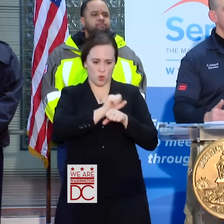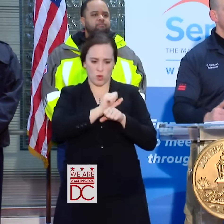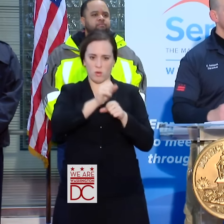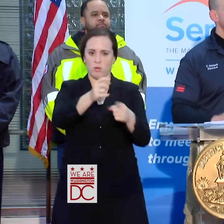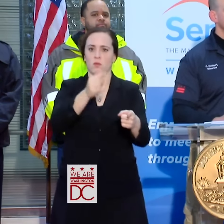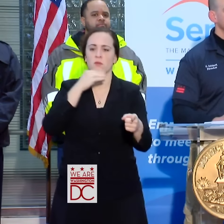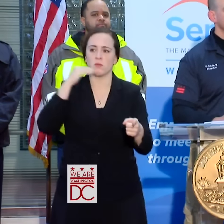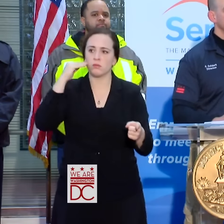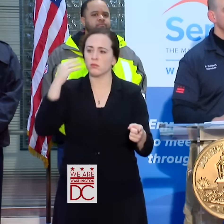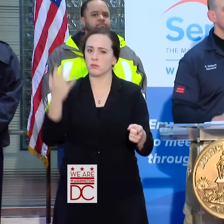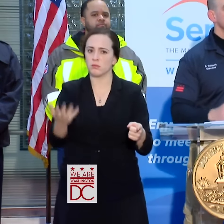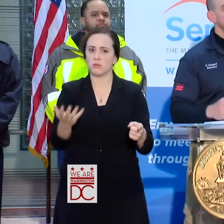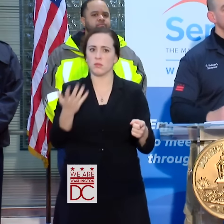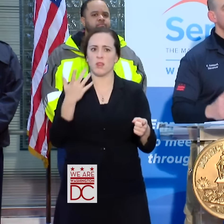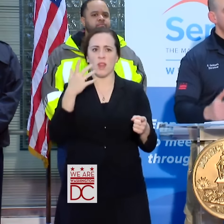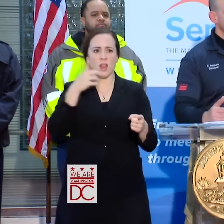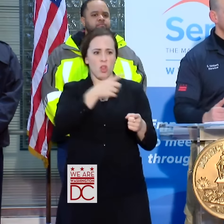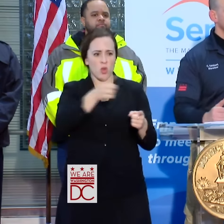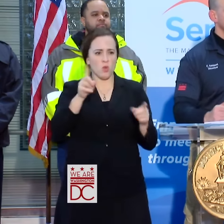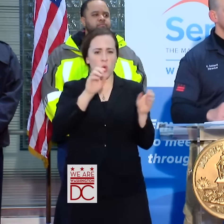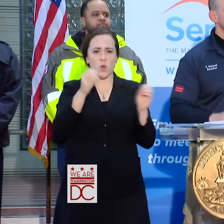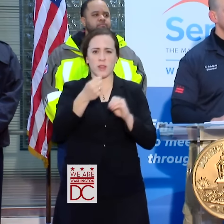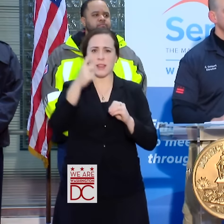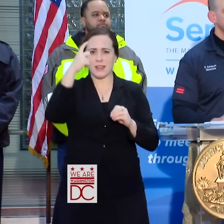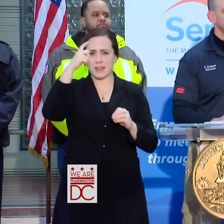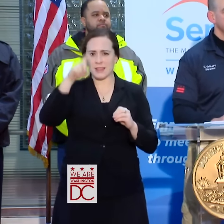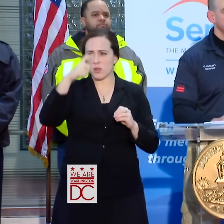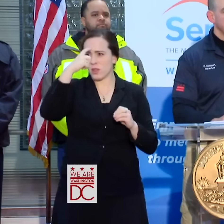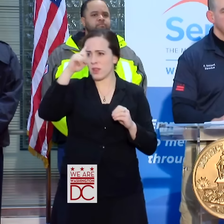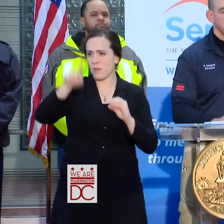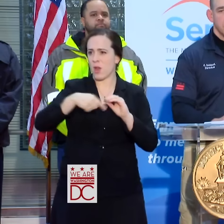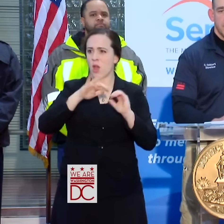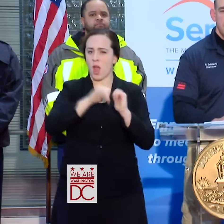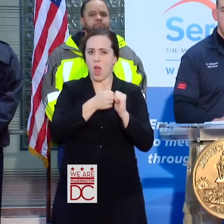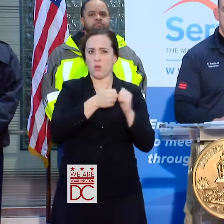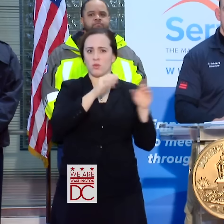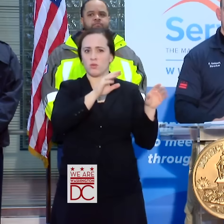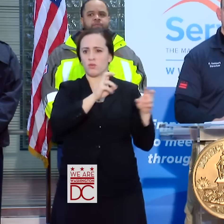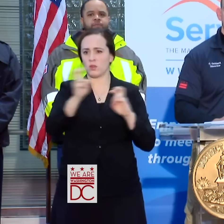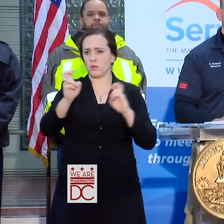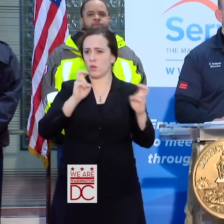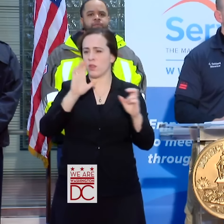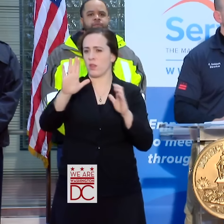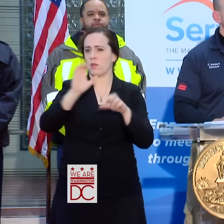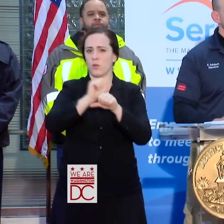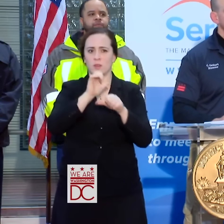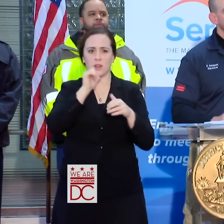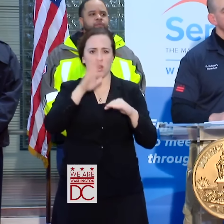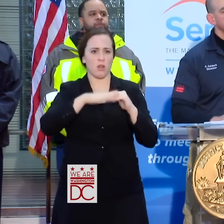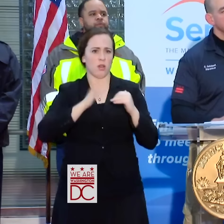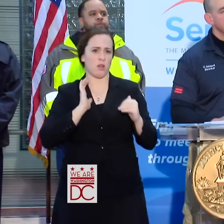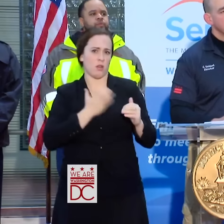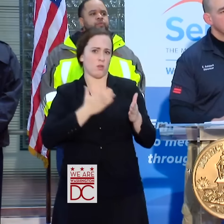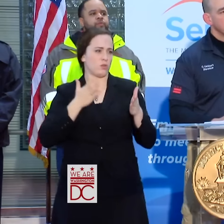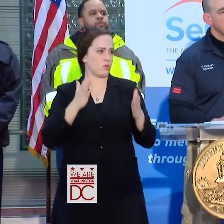ABOUT HOW THEY ARE MOVING THEIR EMPLOYEES SO THEY ARE NOT ON OUR STREETS. OTHER QUESTIONS? CAN YOU CONFIDENTLY -- SAY SOMEONE IS HAVING A HEART ATTACK